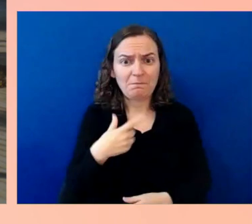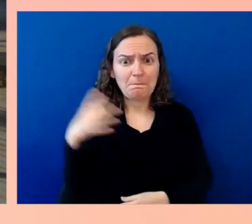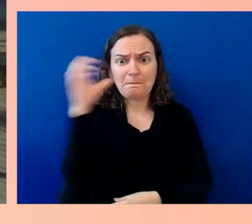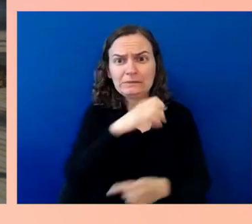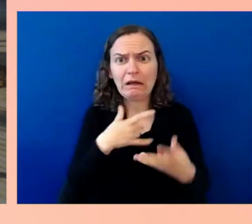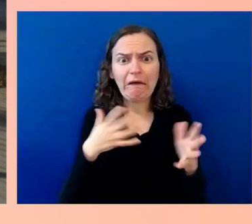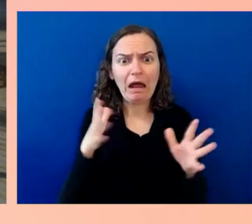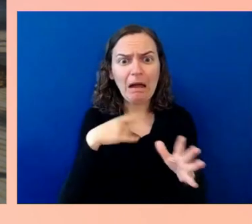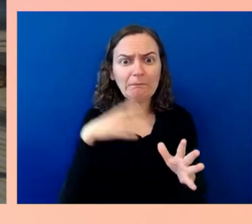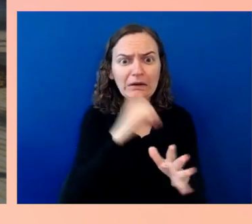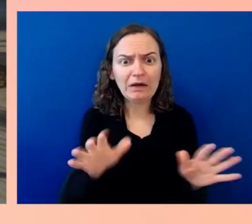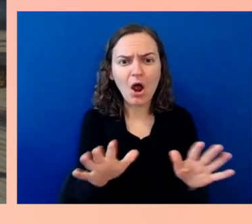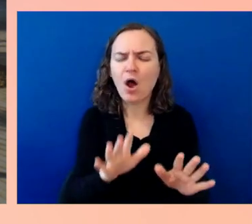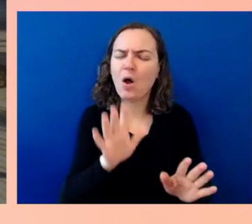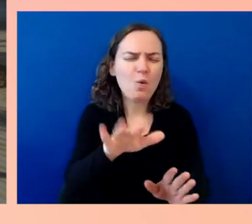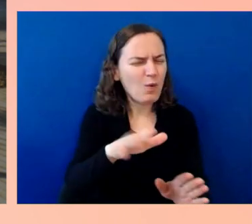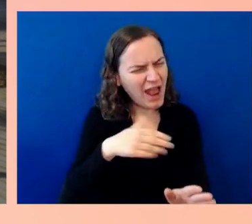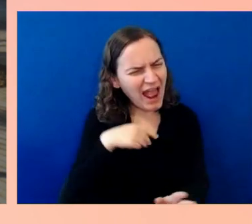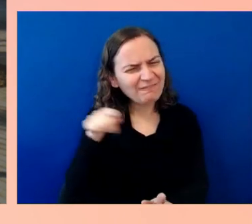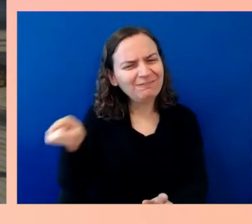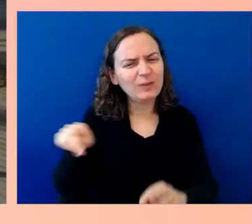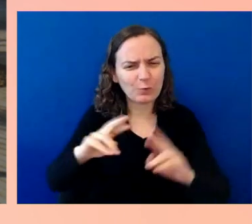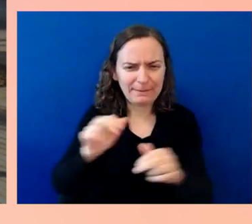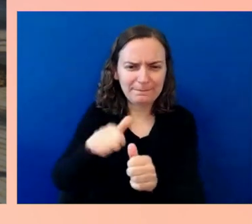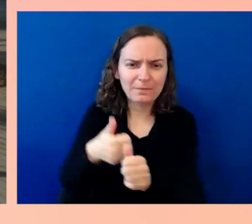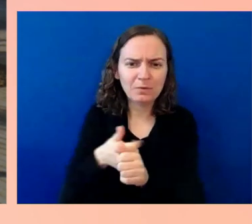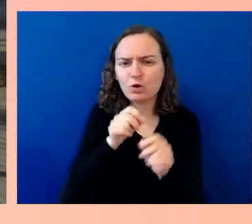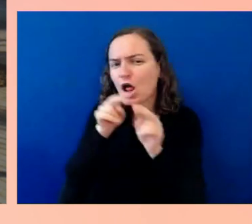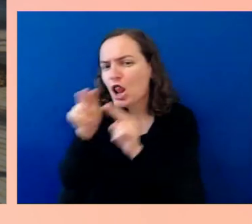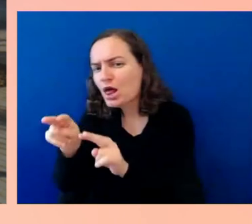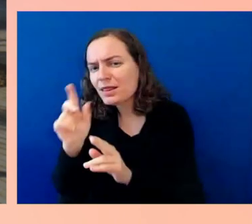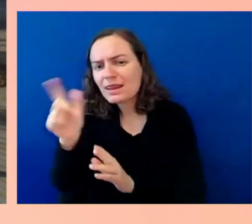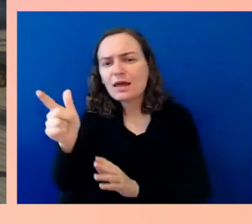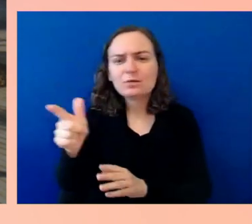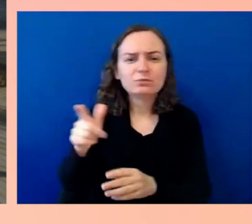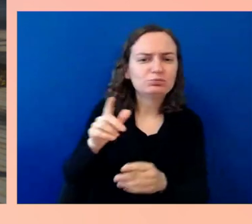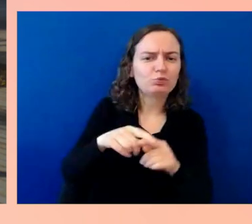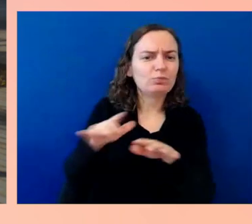check it out at any time. Please continue the conversation.